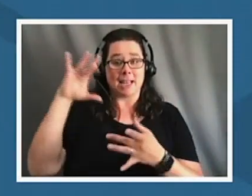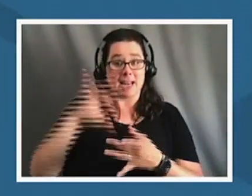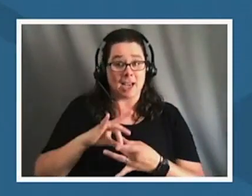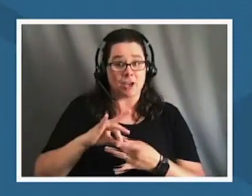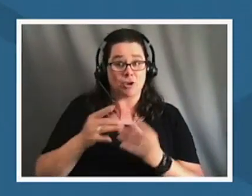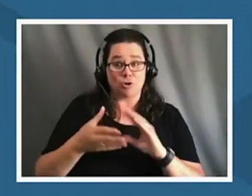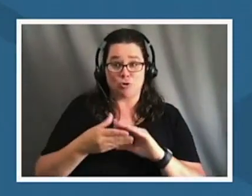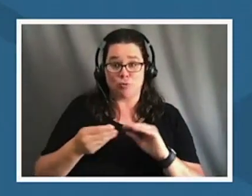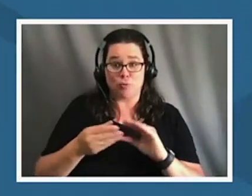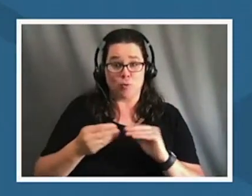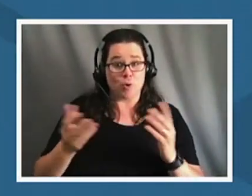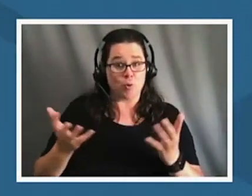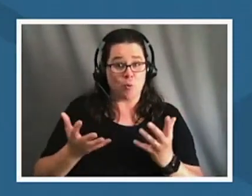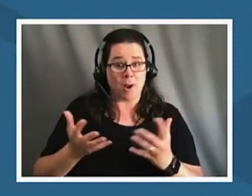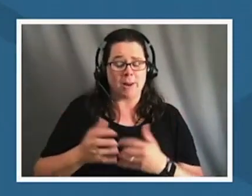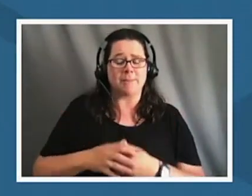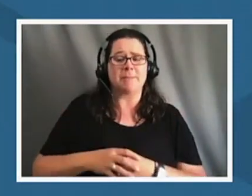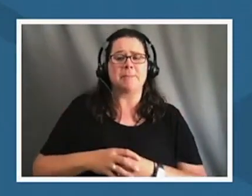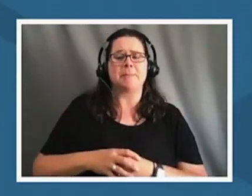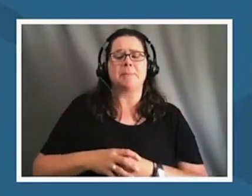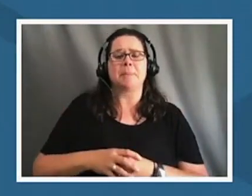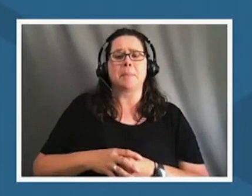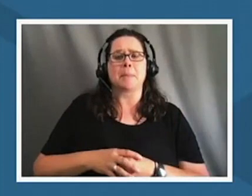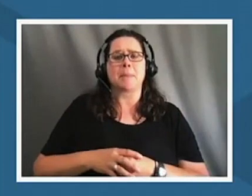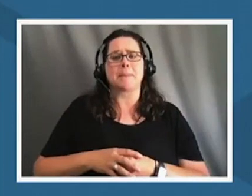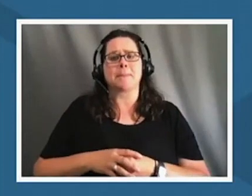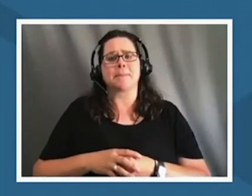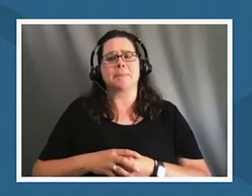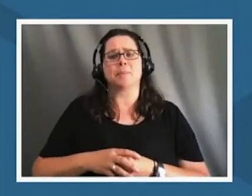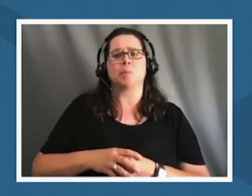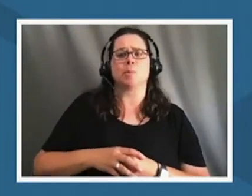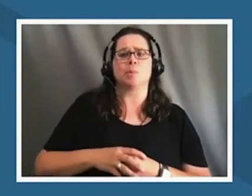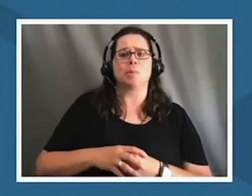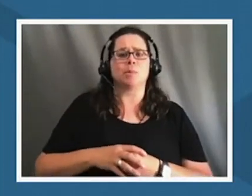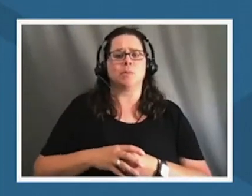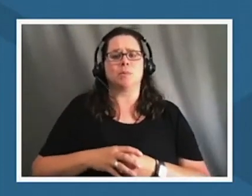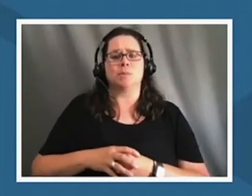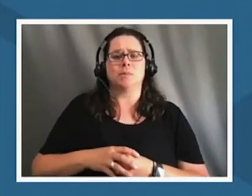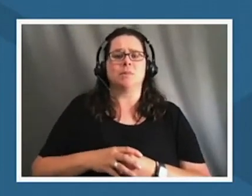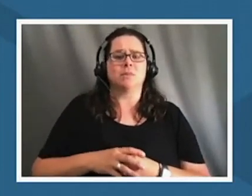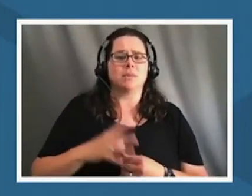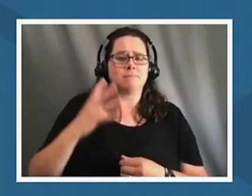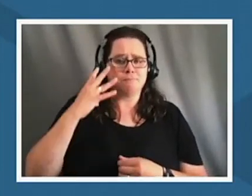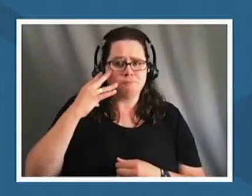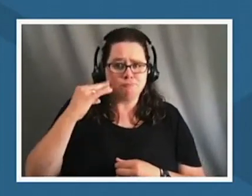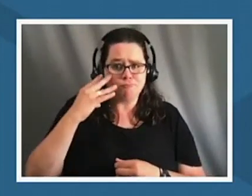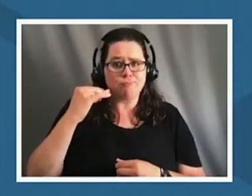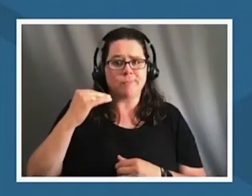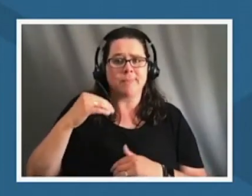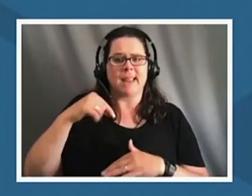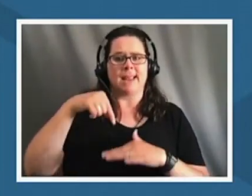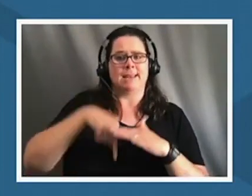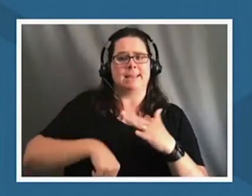uh just that of that of experience and of deep observation